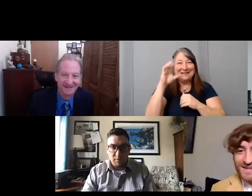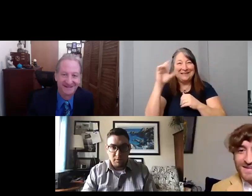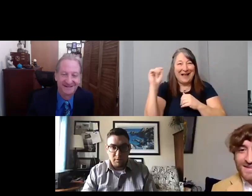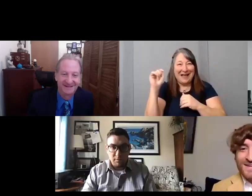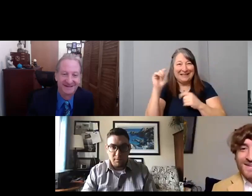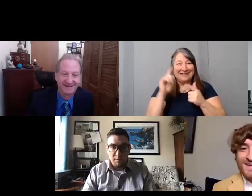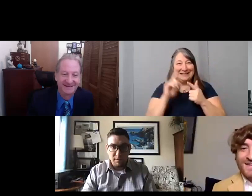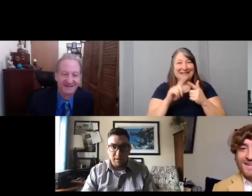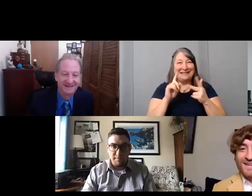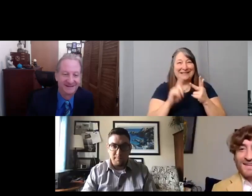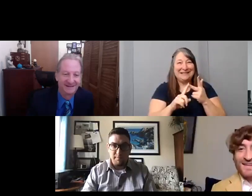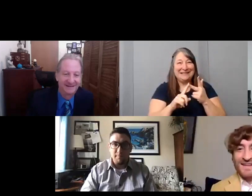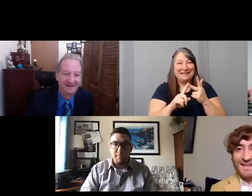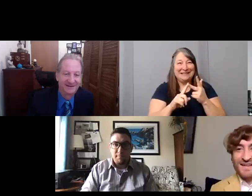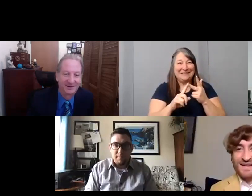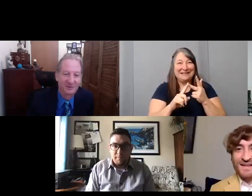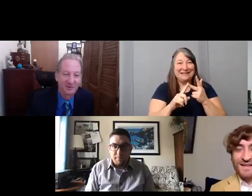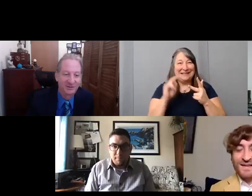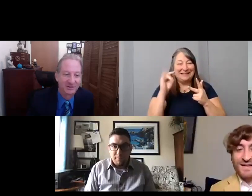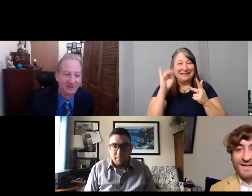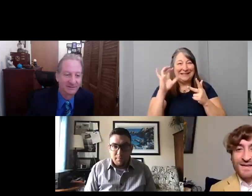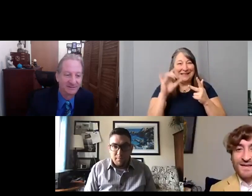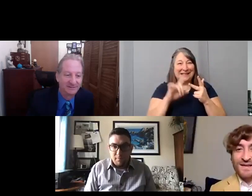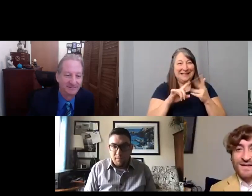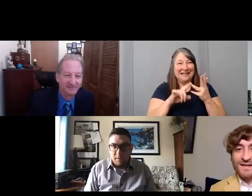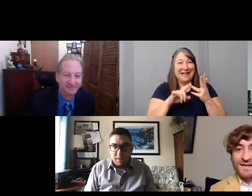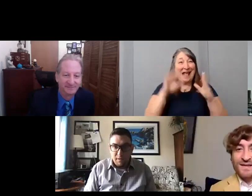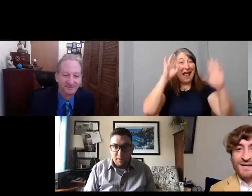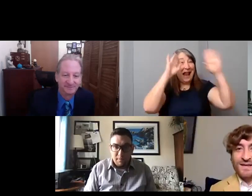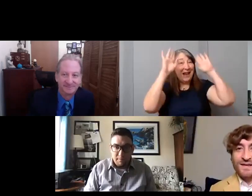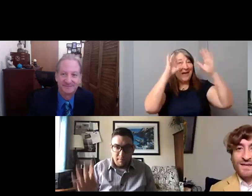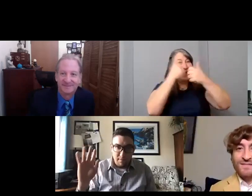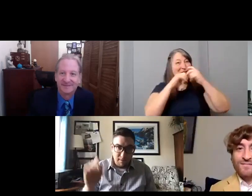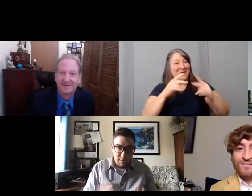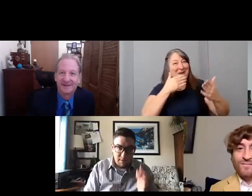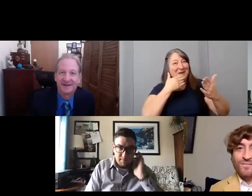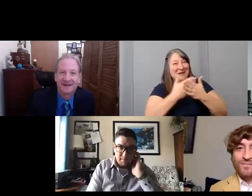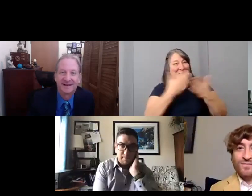[Scott] Yep. [Rachel] Hey everyone. Good to be here.